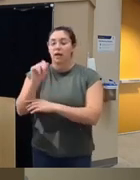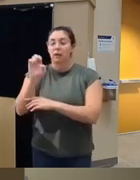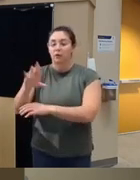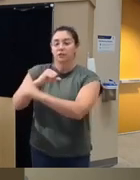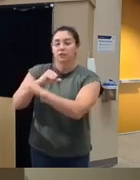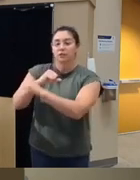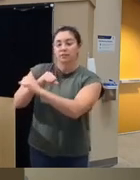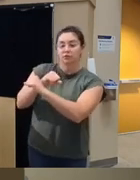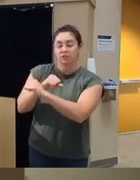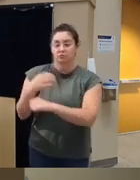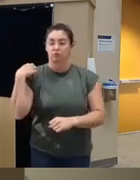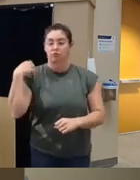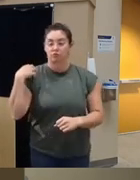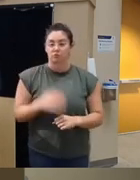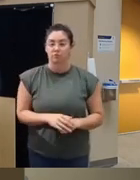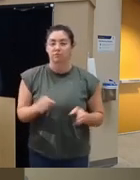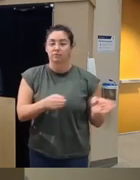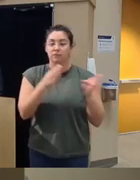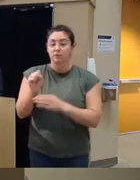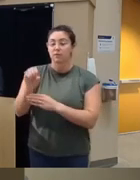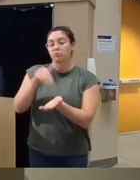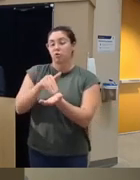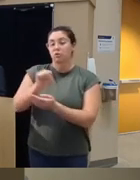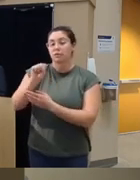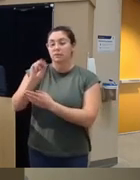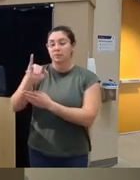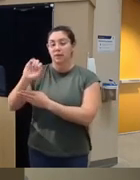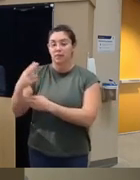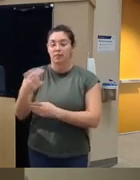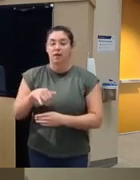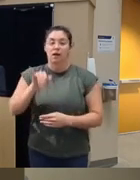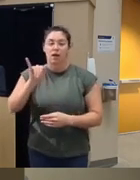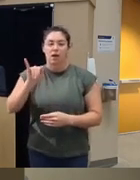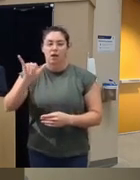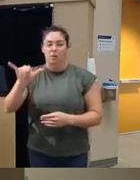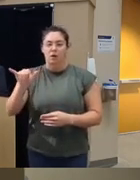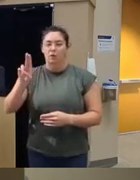Professor Smith who uh has a lot of expertise in uiux and then our uh licensed clinicians